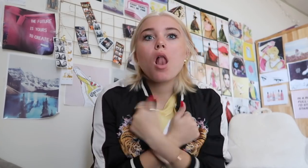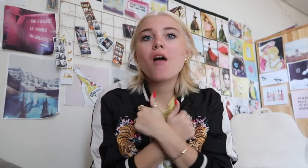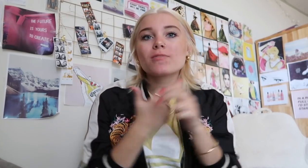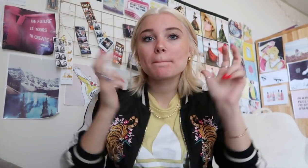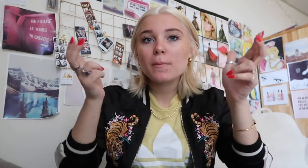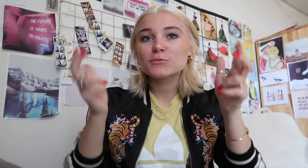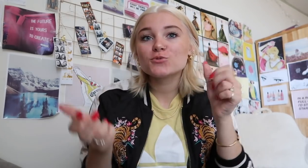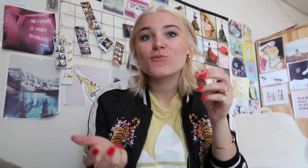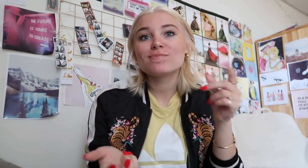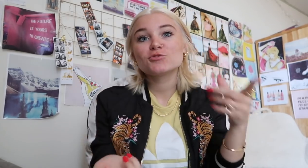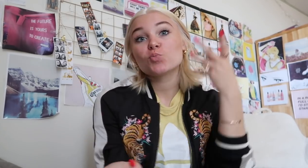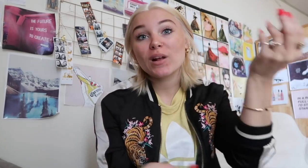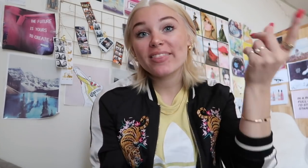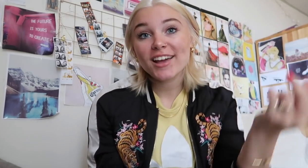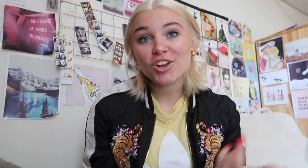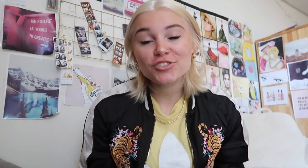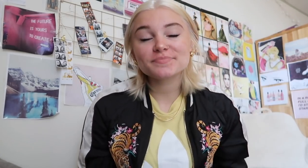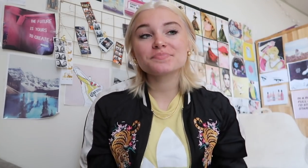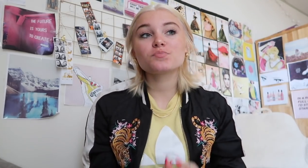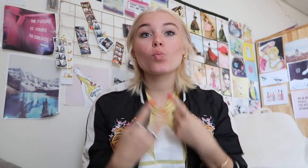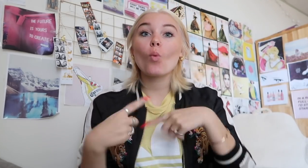she loves playing basketball so she went there instead